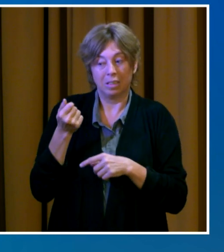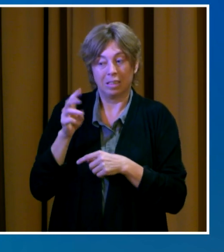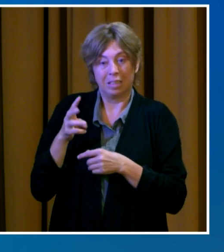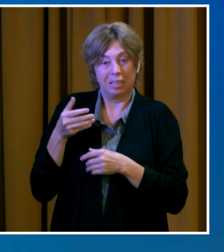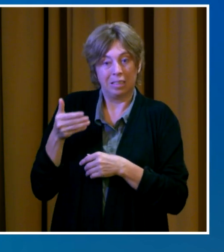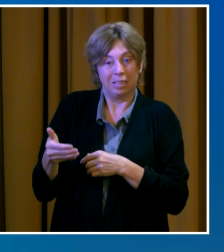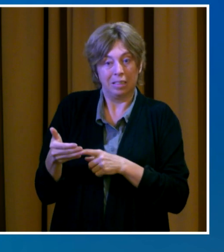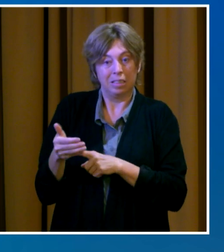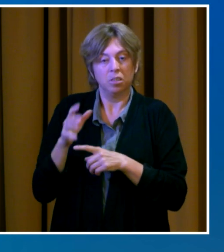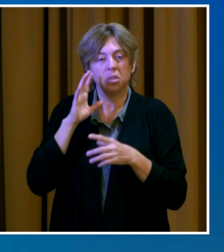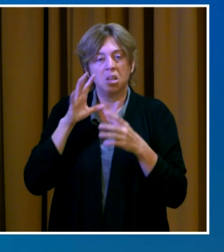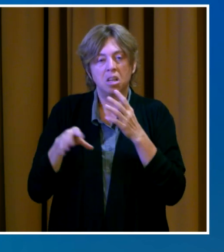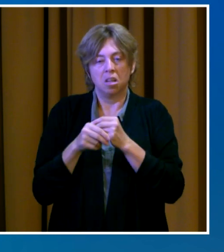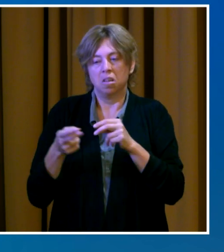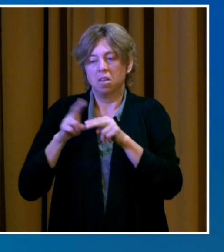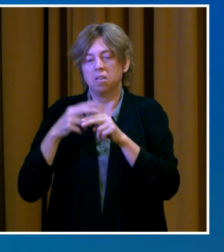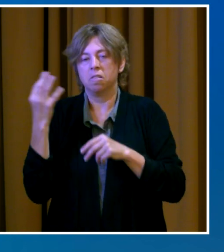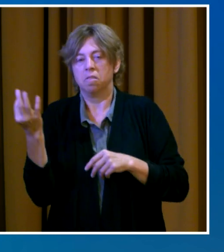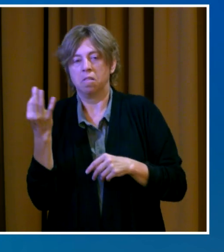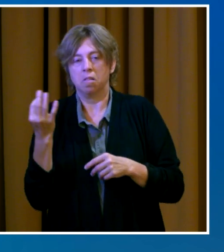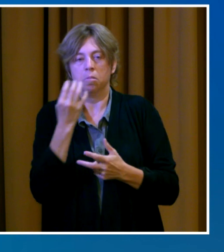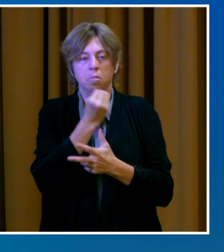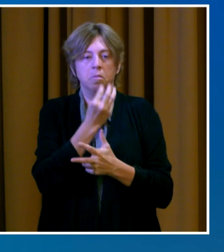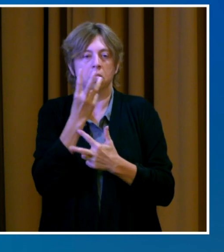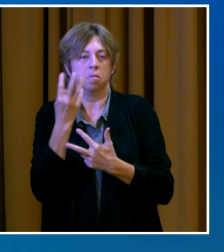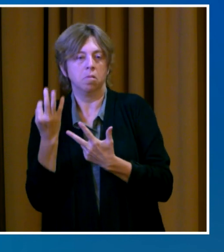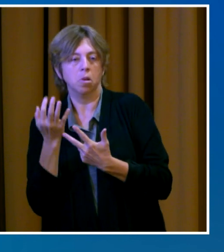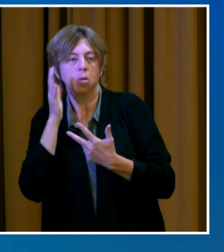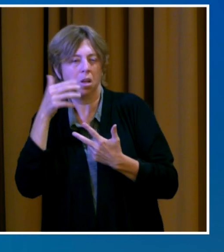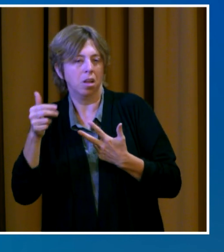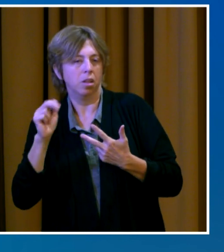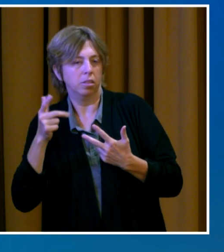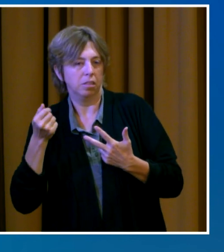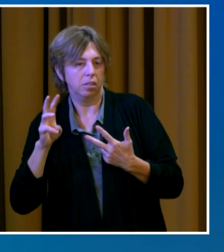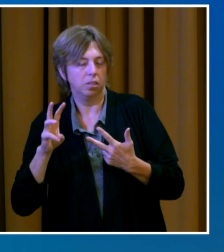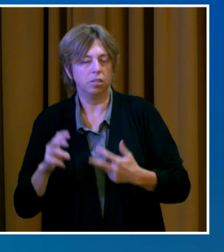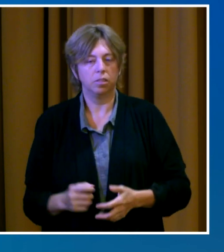The City's Utility Customer Service desk, which processes